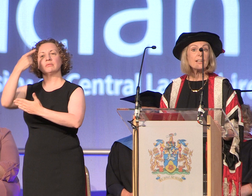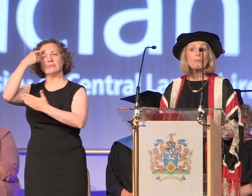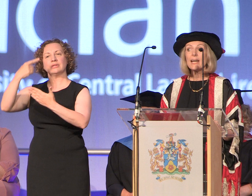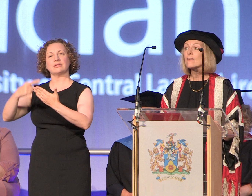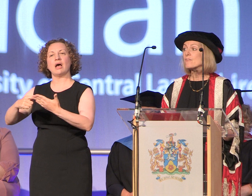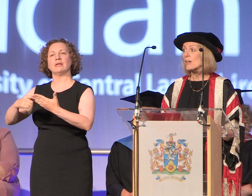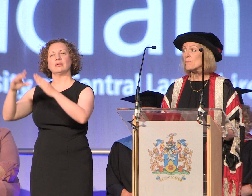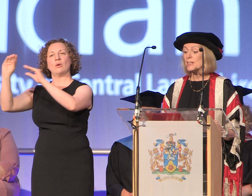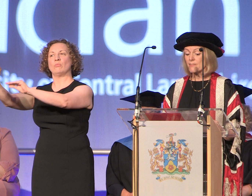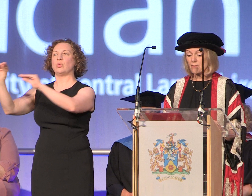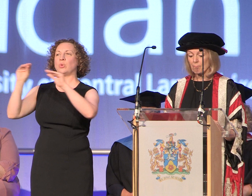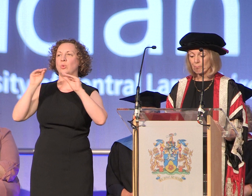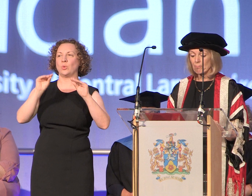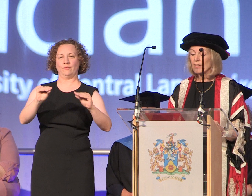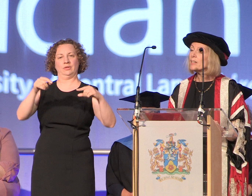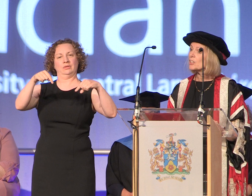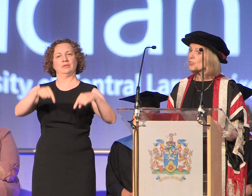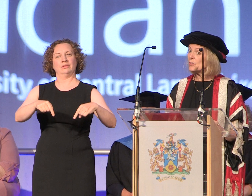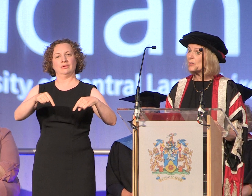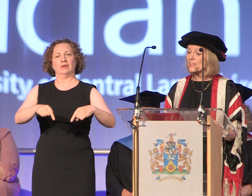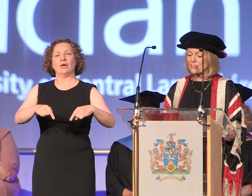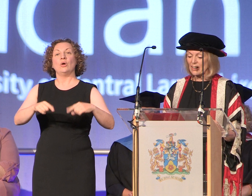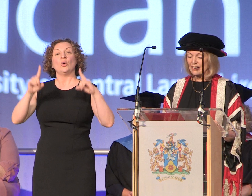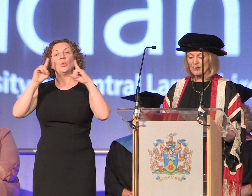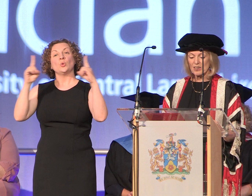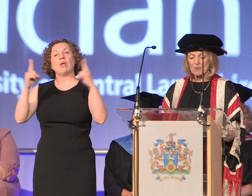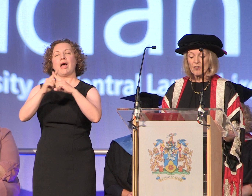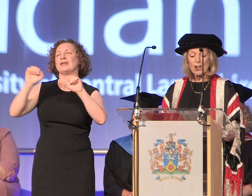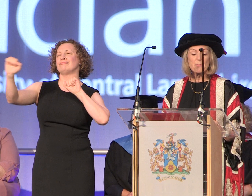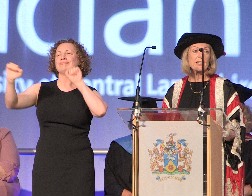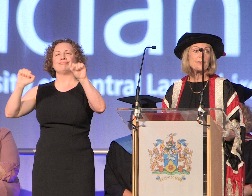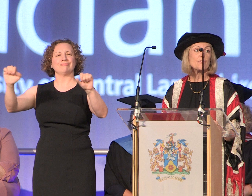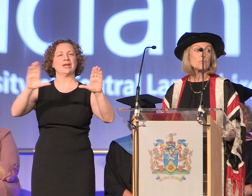relocate the ceremonies in true UCLan style teams have come together from